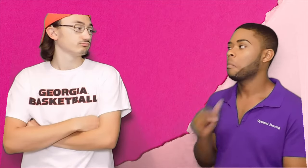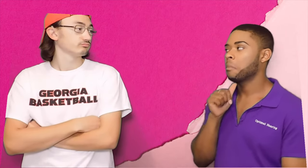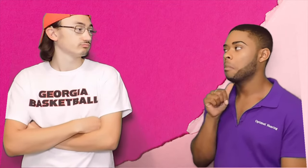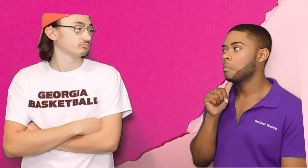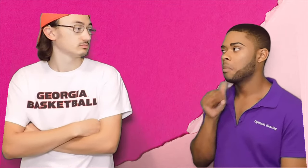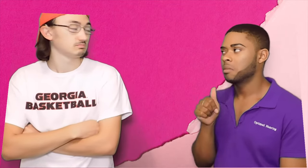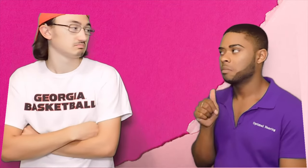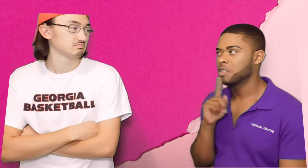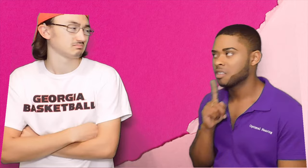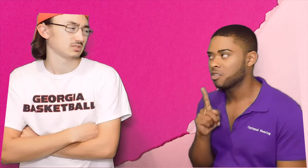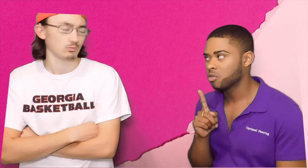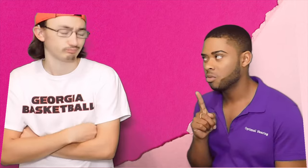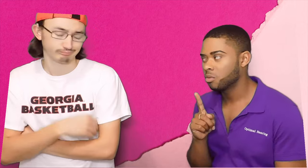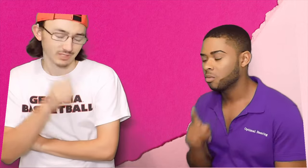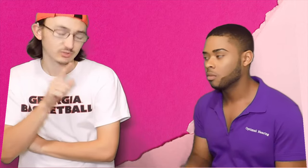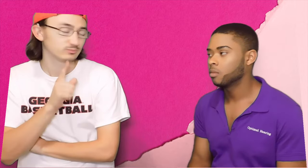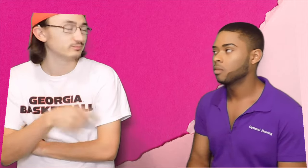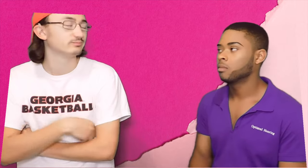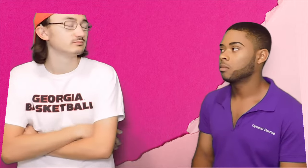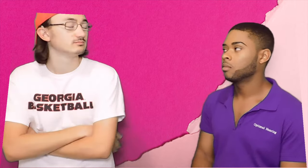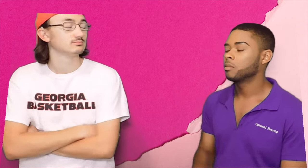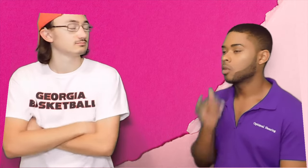Bryce: That's not true. Luke: No, it's not true. Bryce: It's wrong.